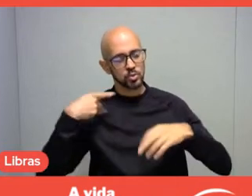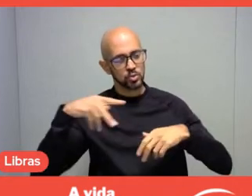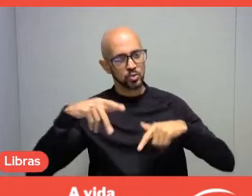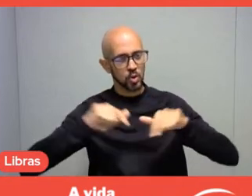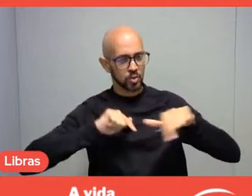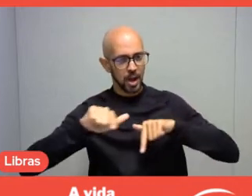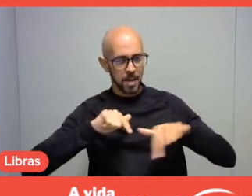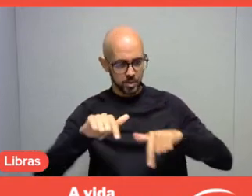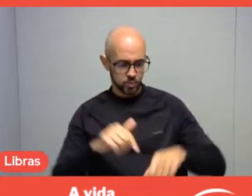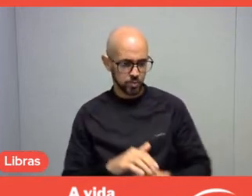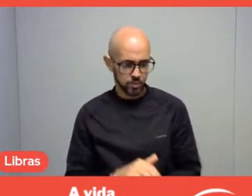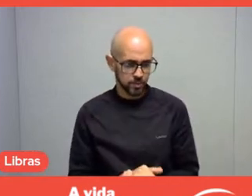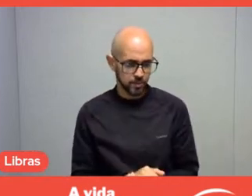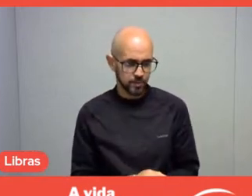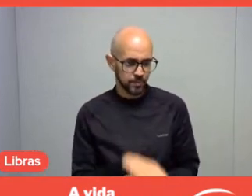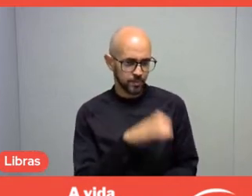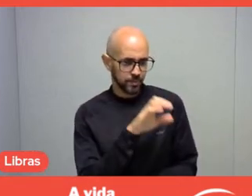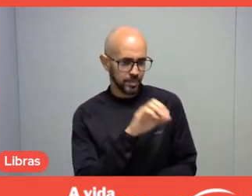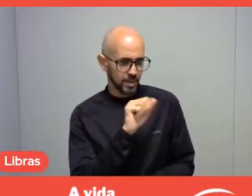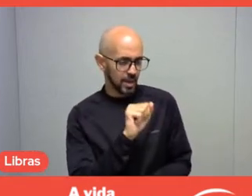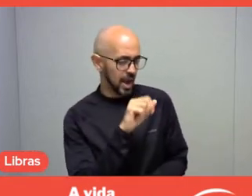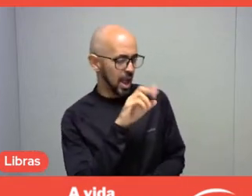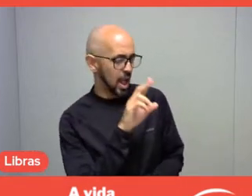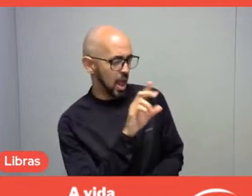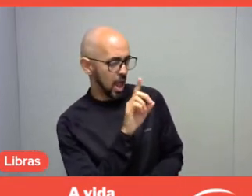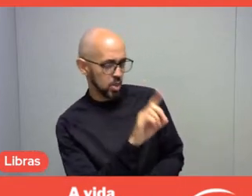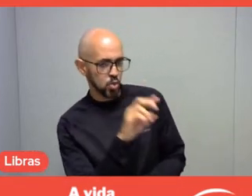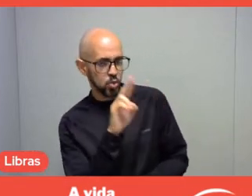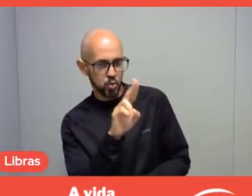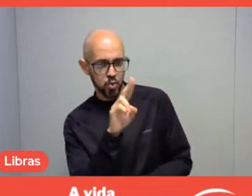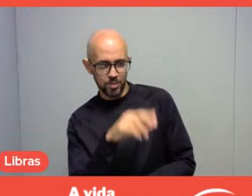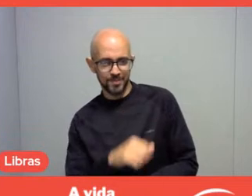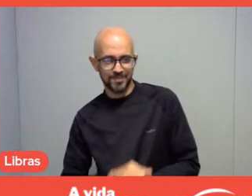Cadu, you are the first one on my list. I held a raffle here.